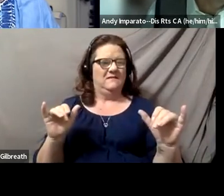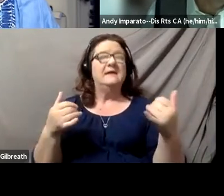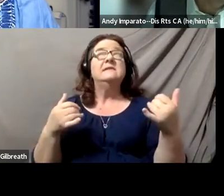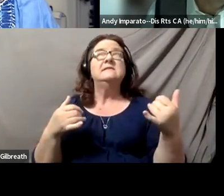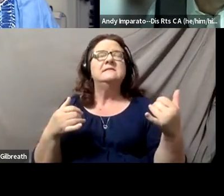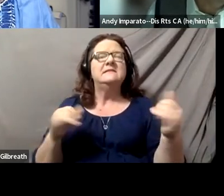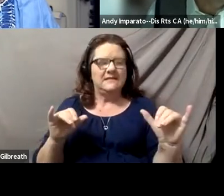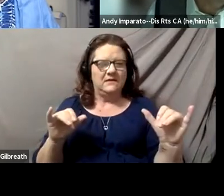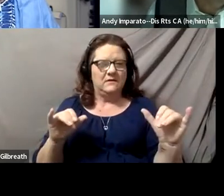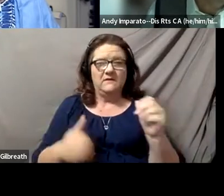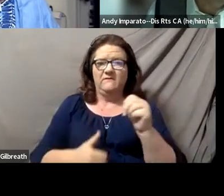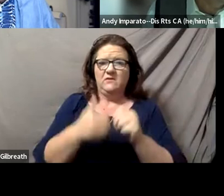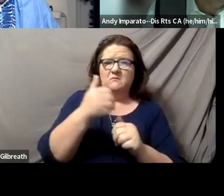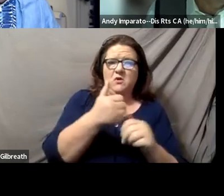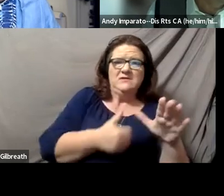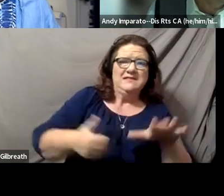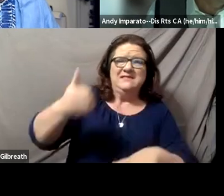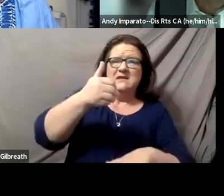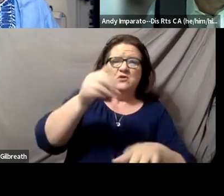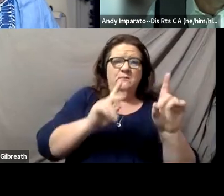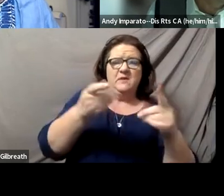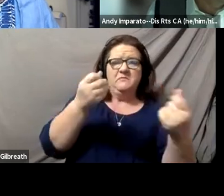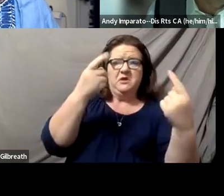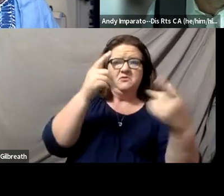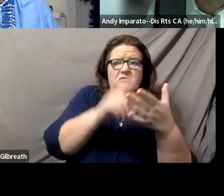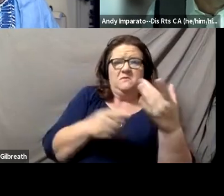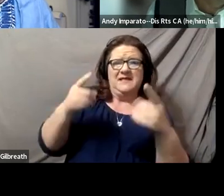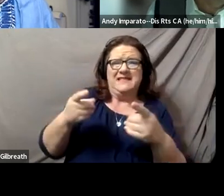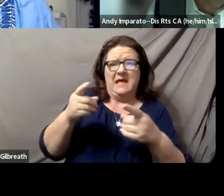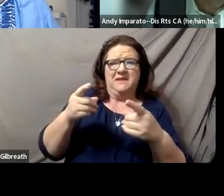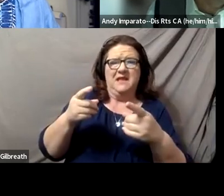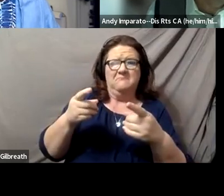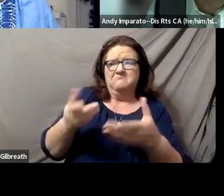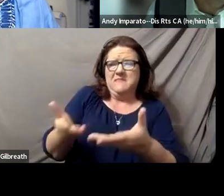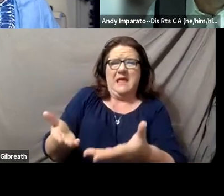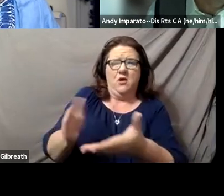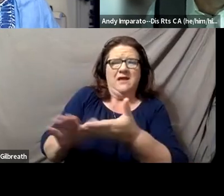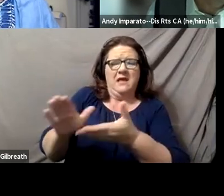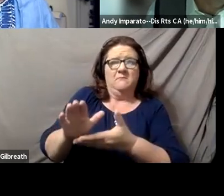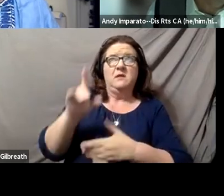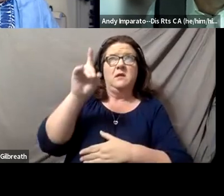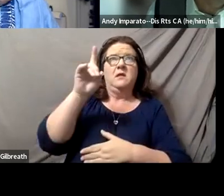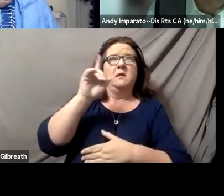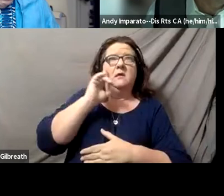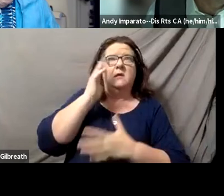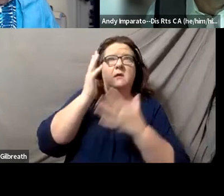if the most senior people understood some of the things that were going on on campus, they would be embarrassed.